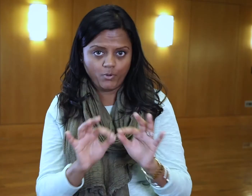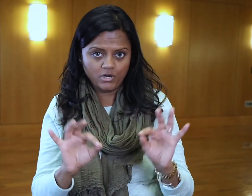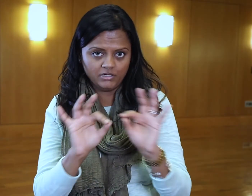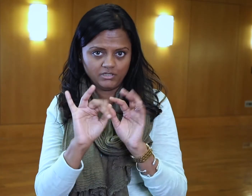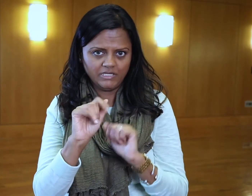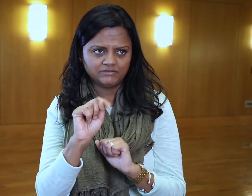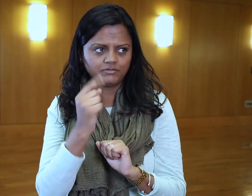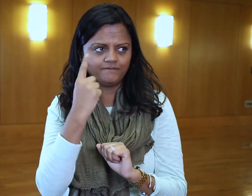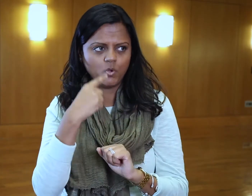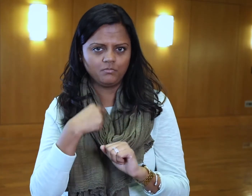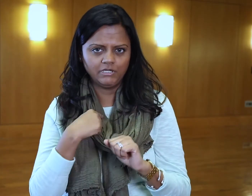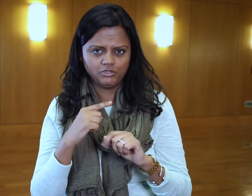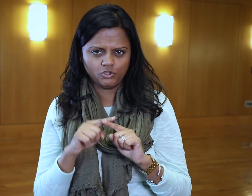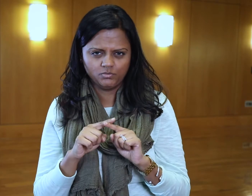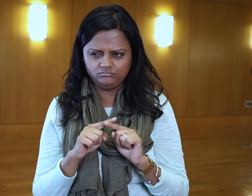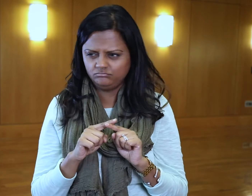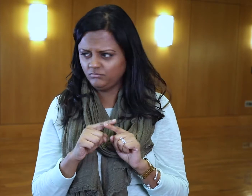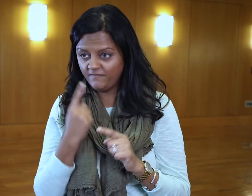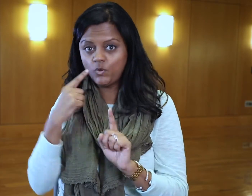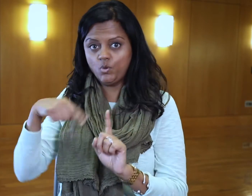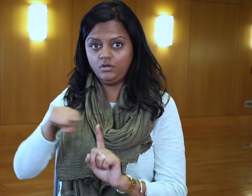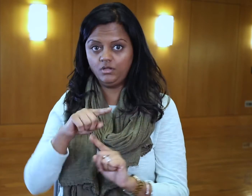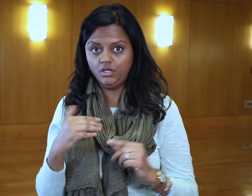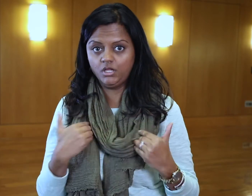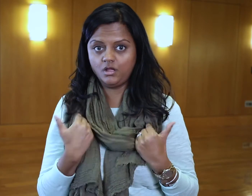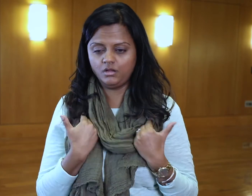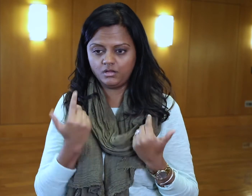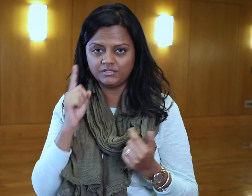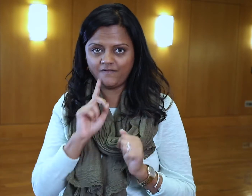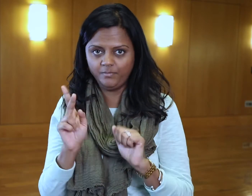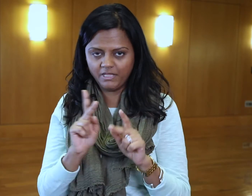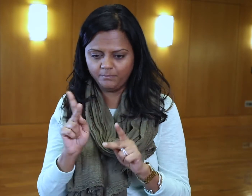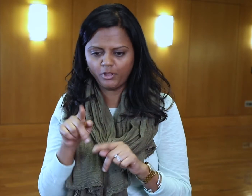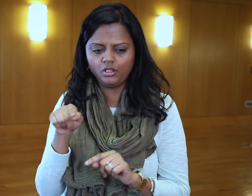How important is it for me and young deaf people